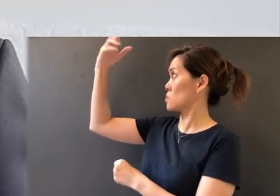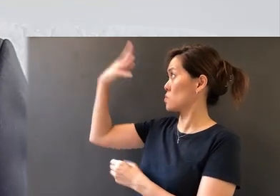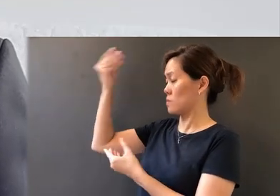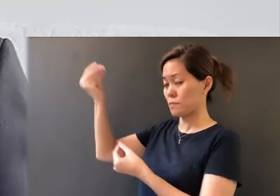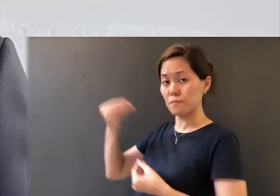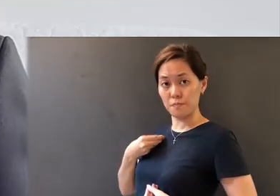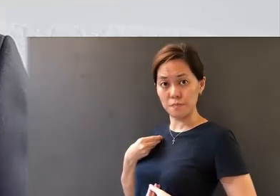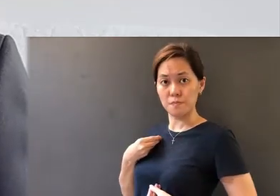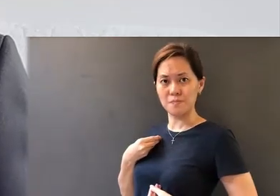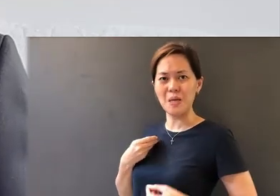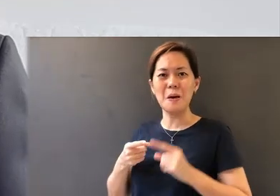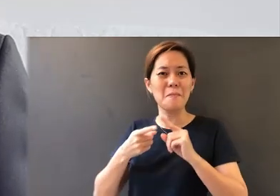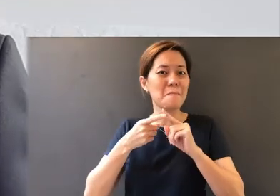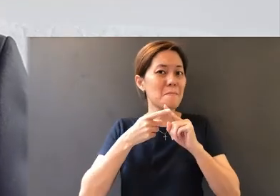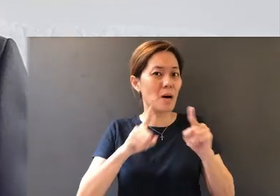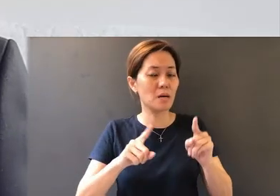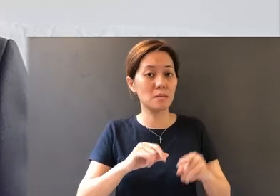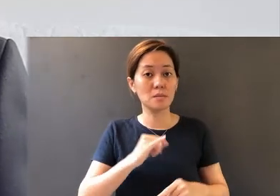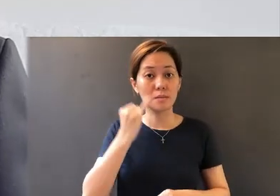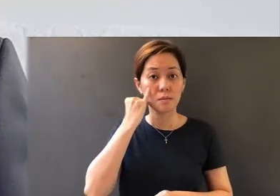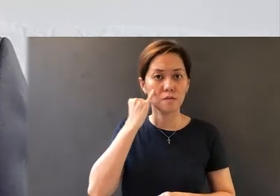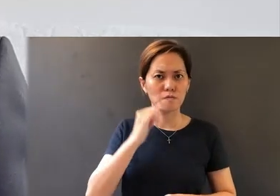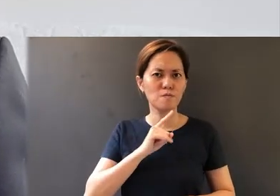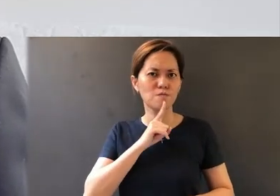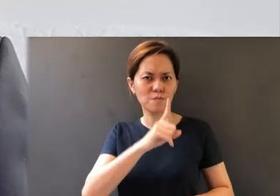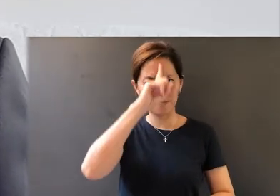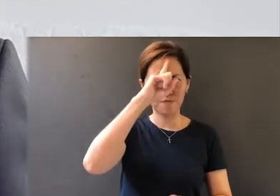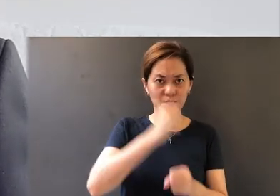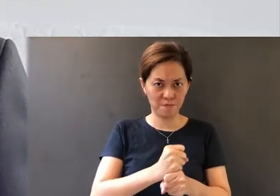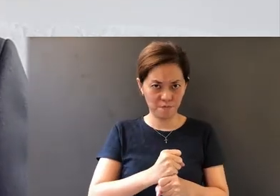us. But if there is genuine faith, that faith